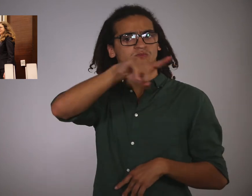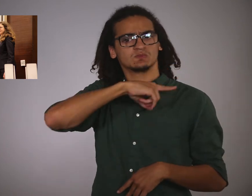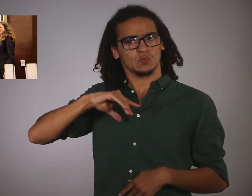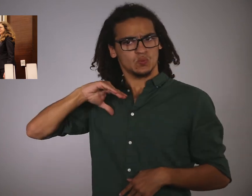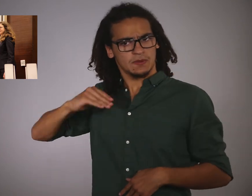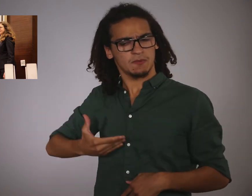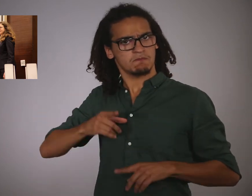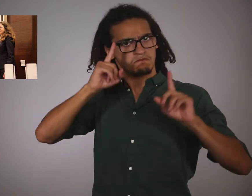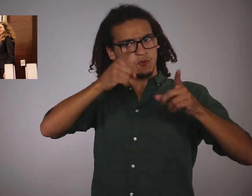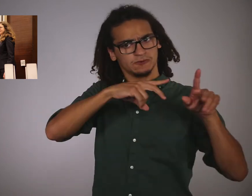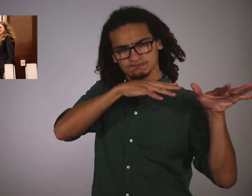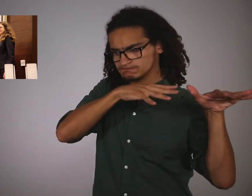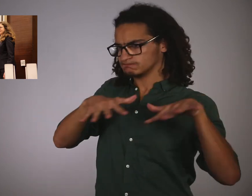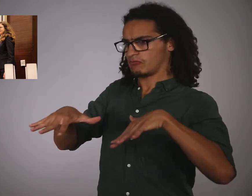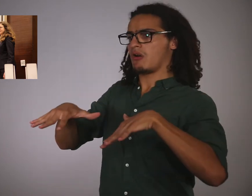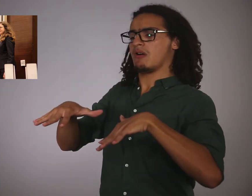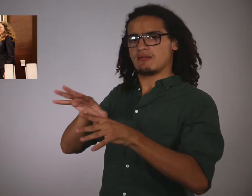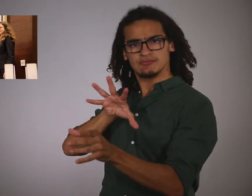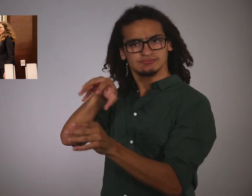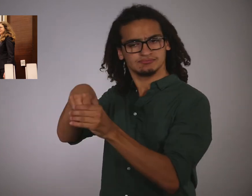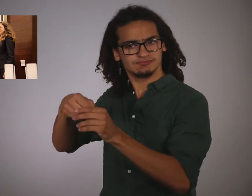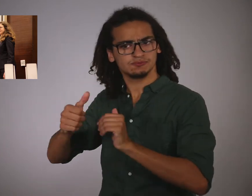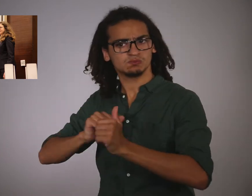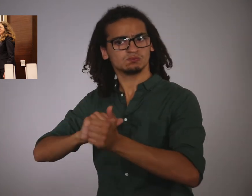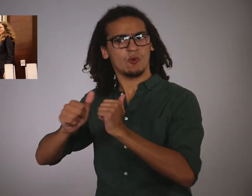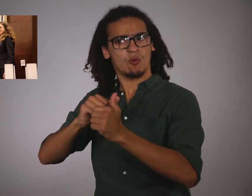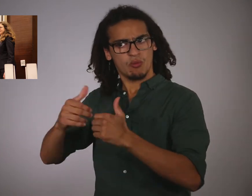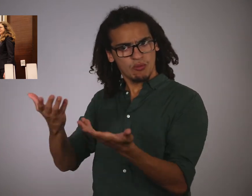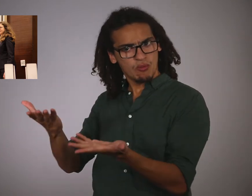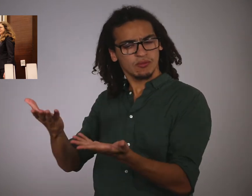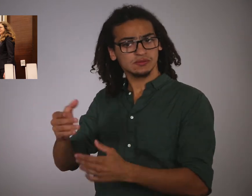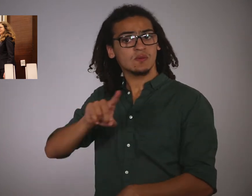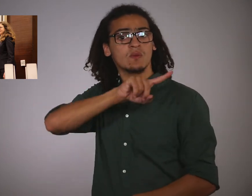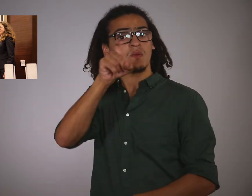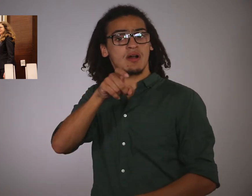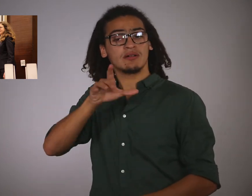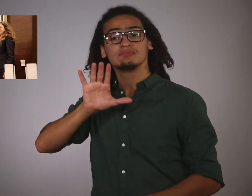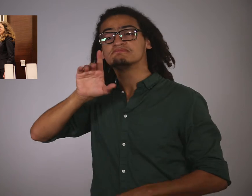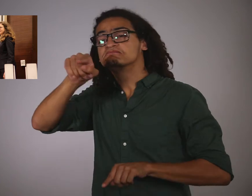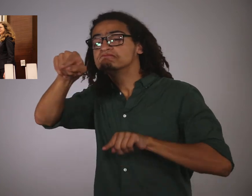for attention to women in sports because there are some countries